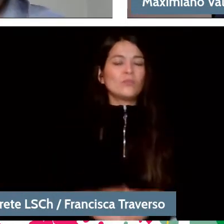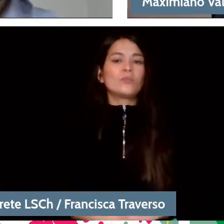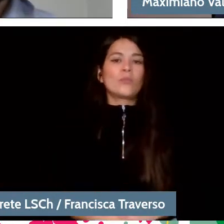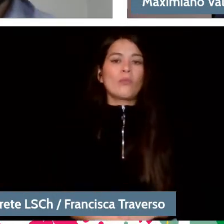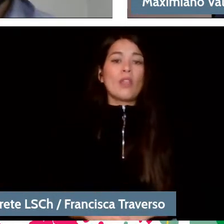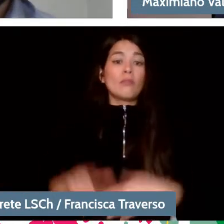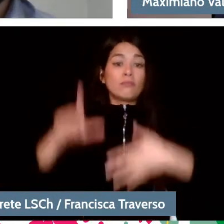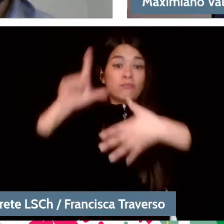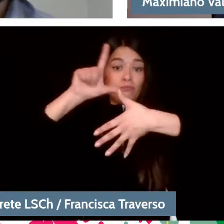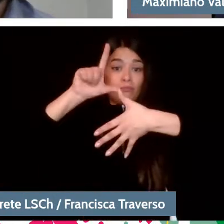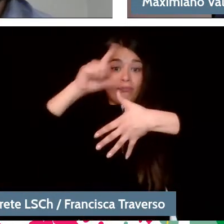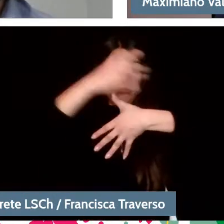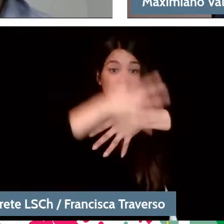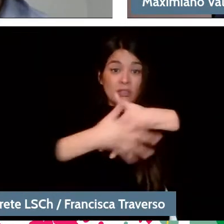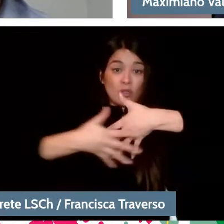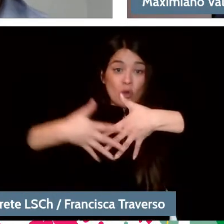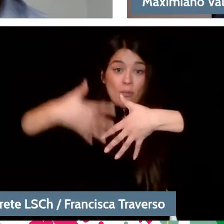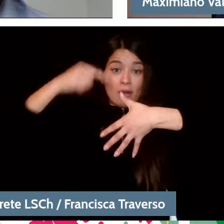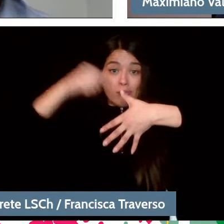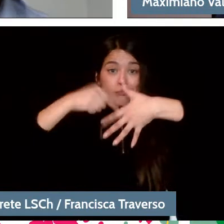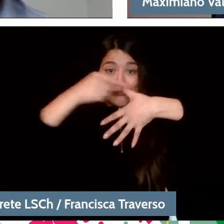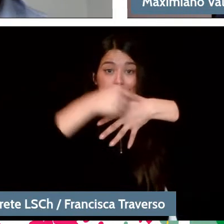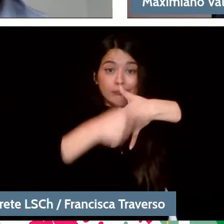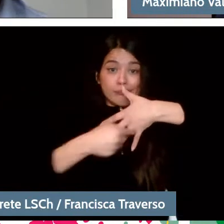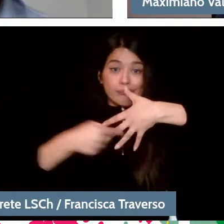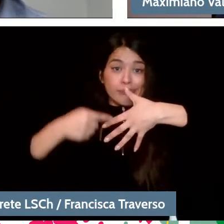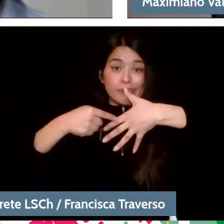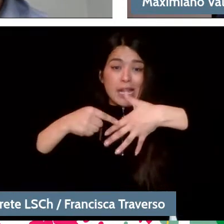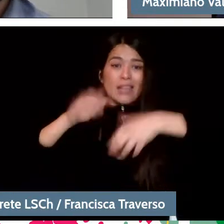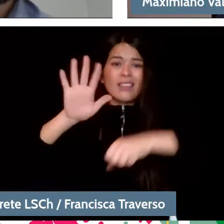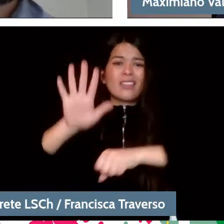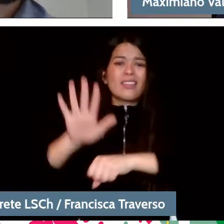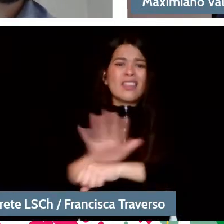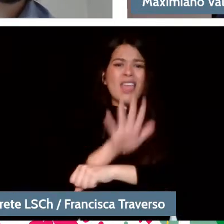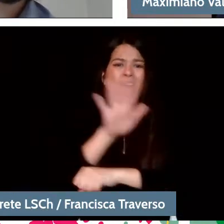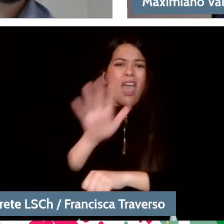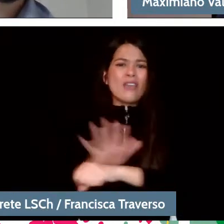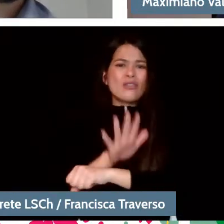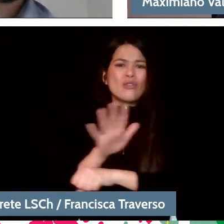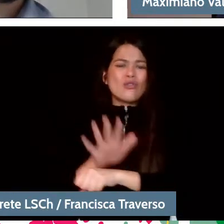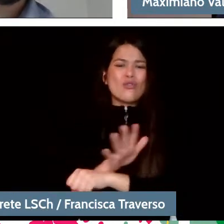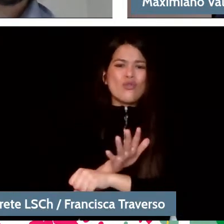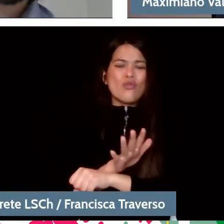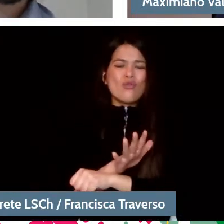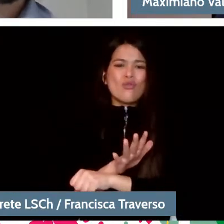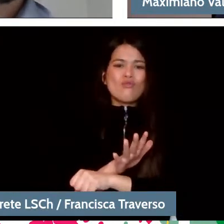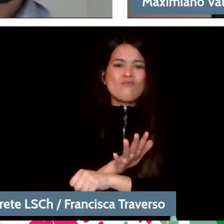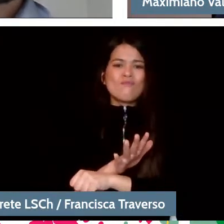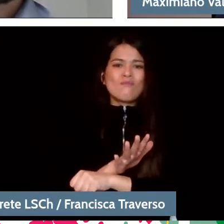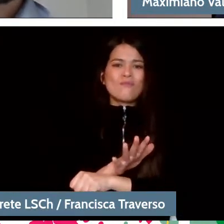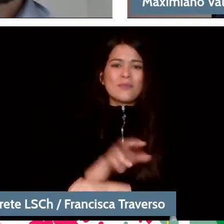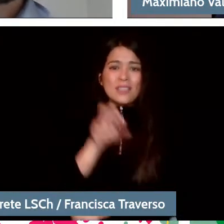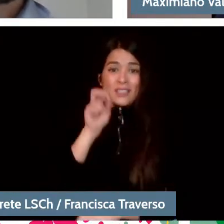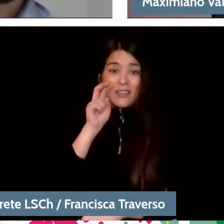the theaters are, I wouldn't say from the same period, but if we look at the Bellas Artes in Mexico,